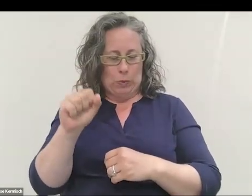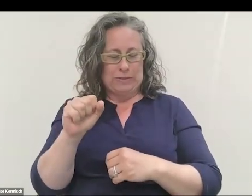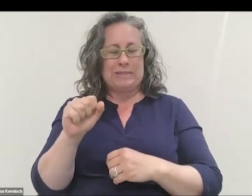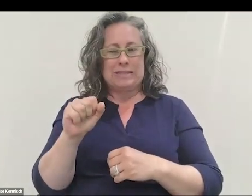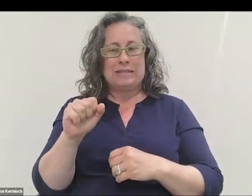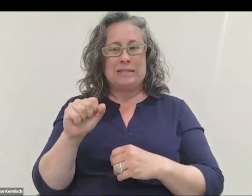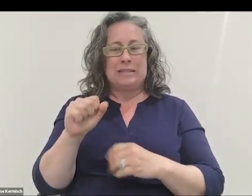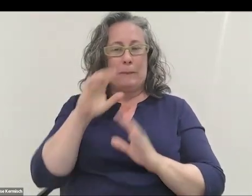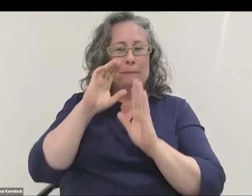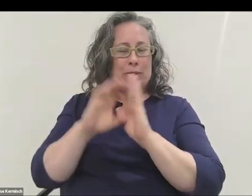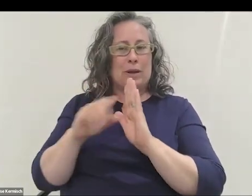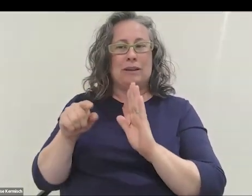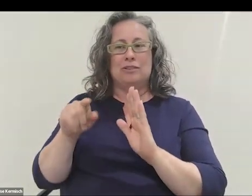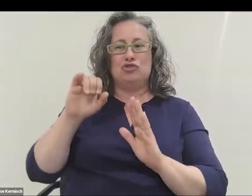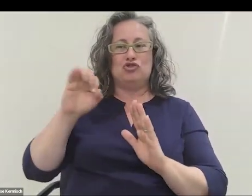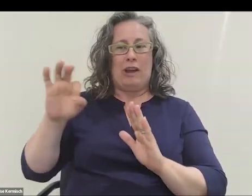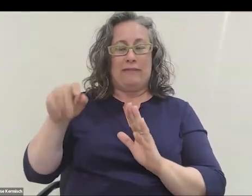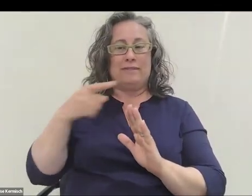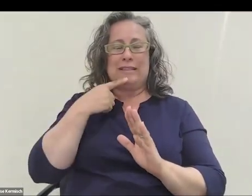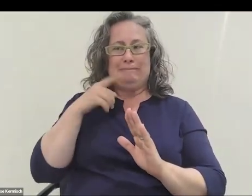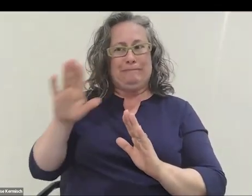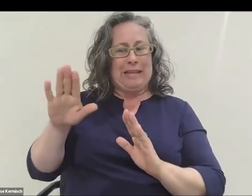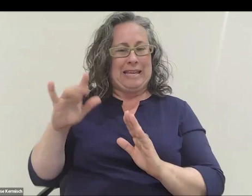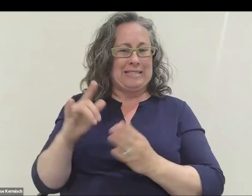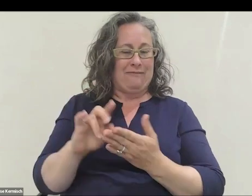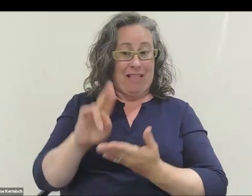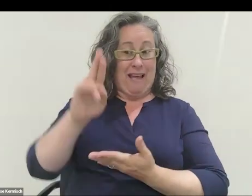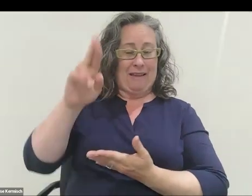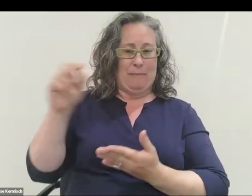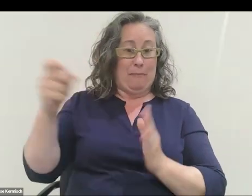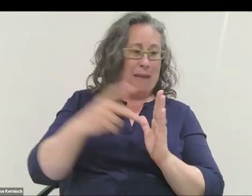I wanted to include that because Jeff said on his flight when he came back, he had the same experience